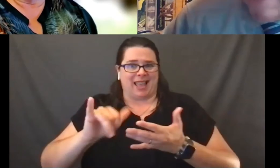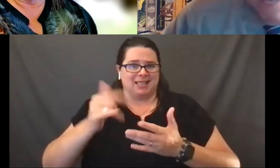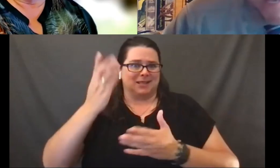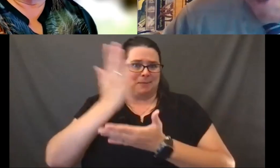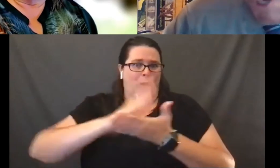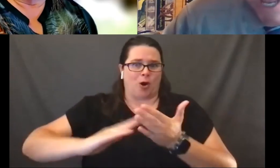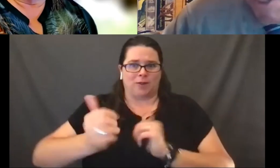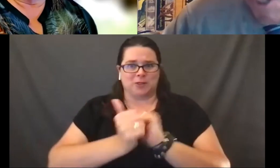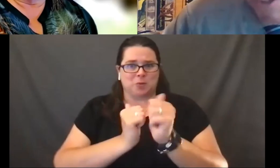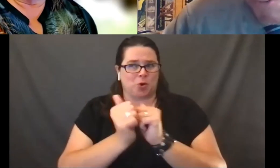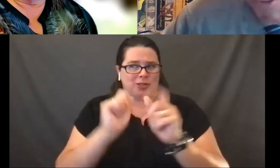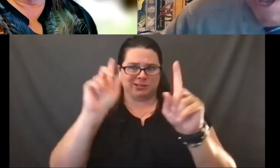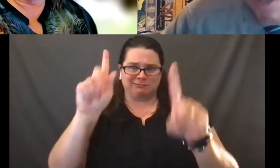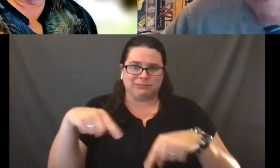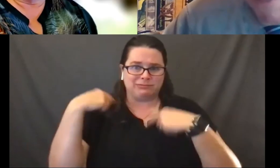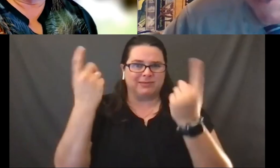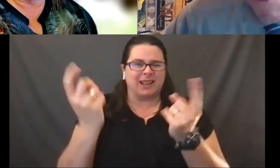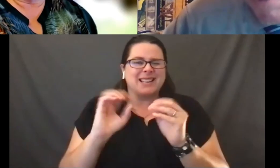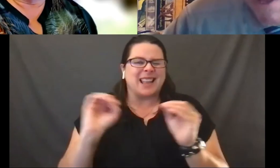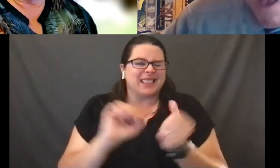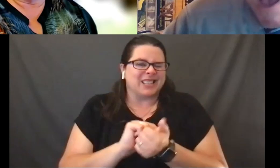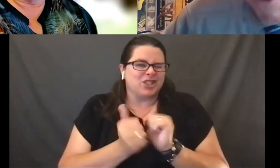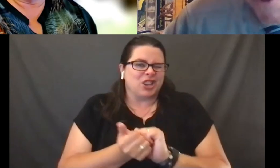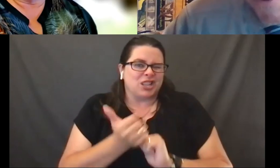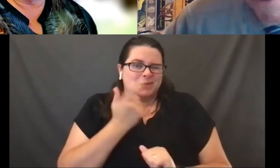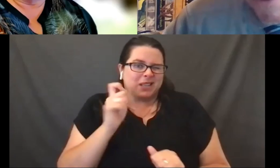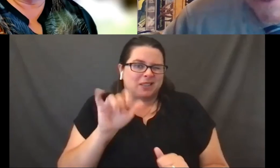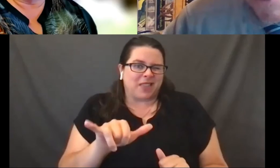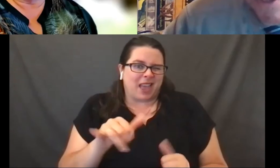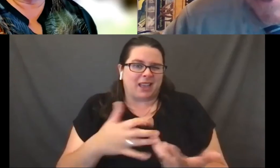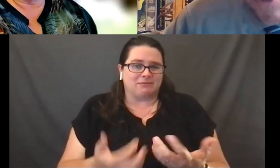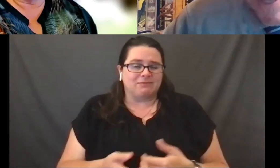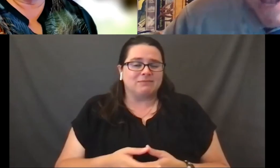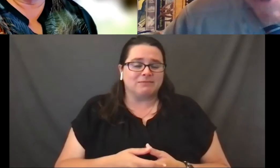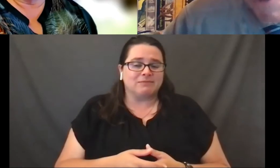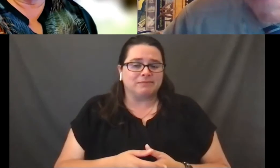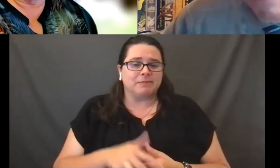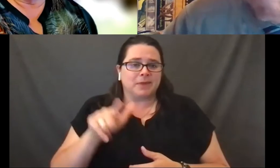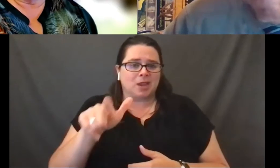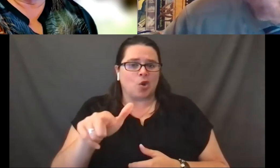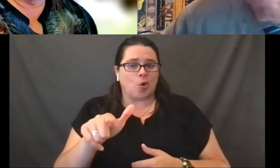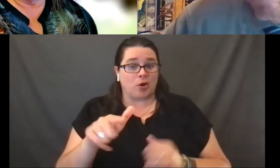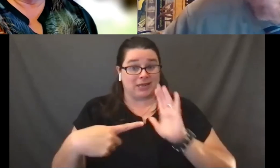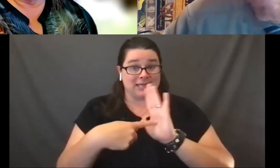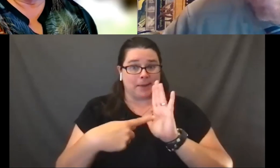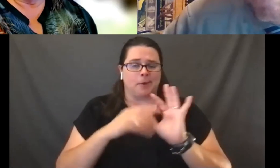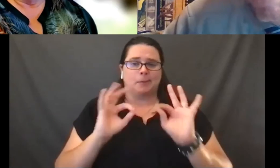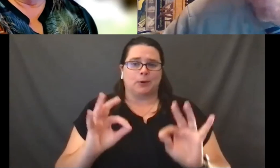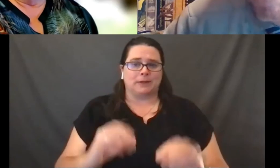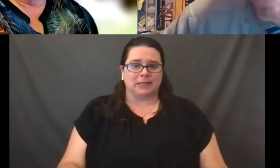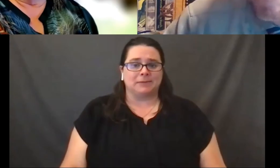Nothing has changed as a result of this. I think your illustration is an excellent one. Right.